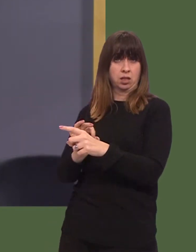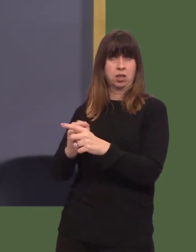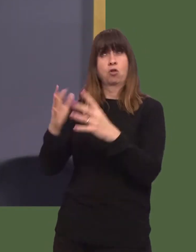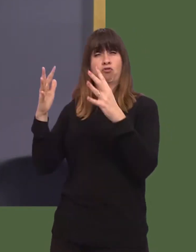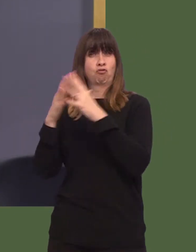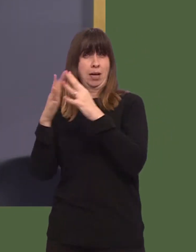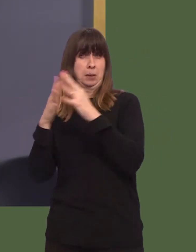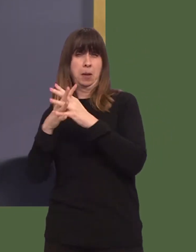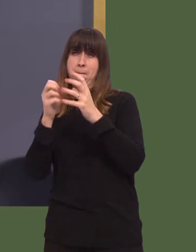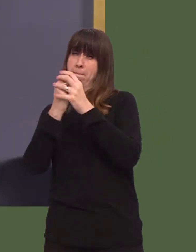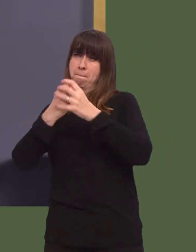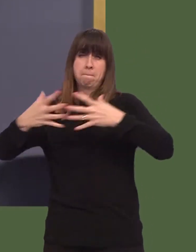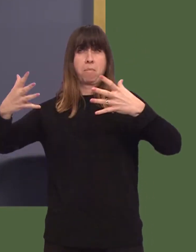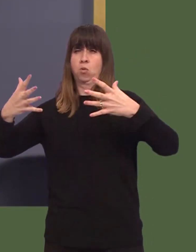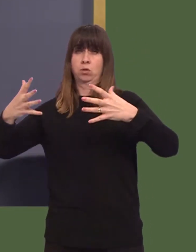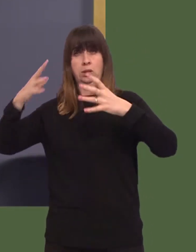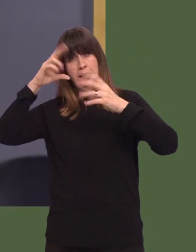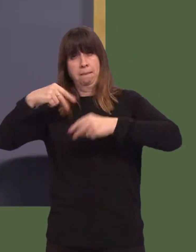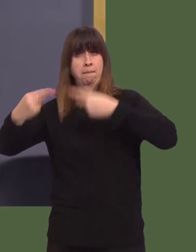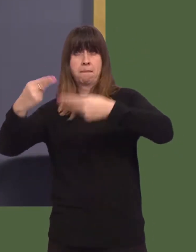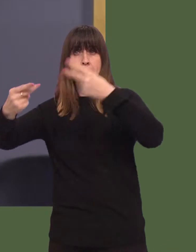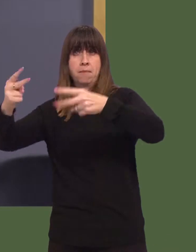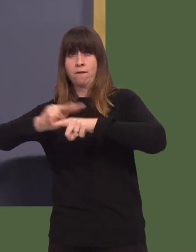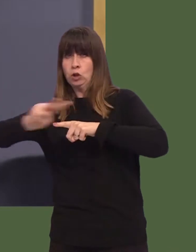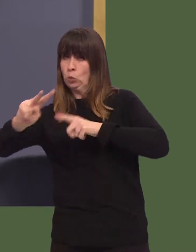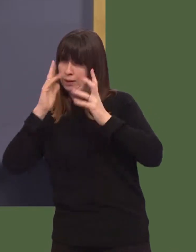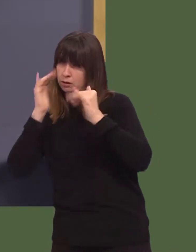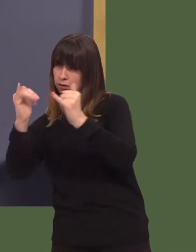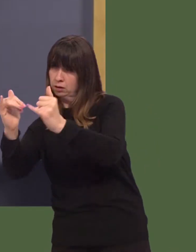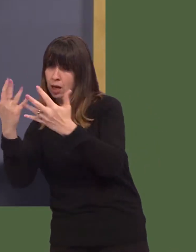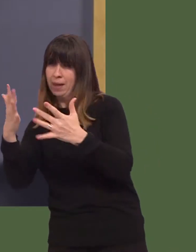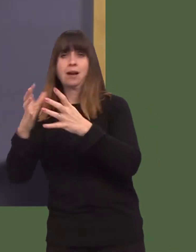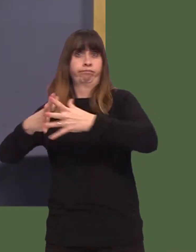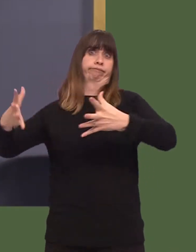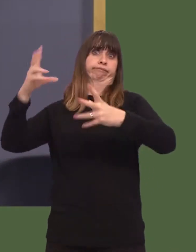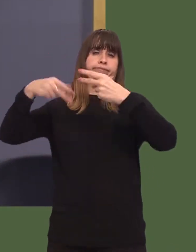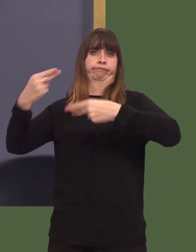of people sleeping rough over a two-week period in Walesósignificantly higher, even, than Cardiff.